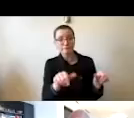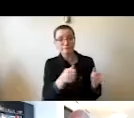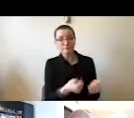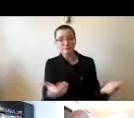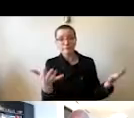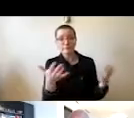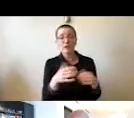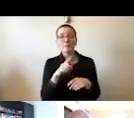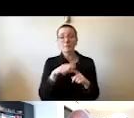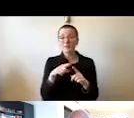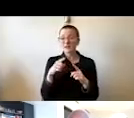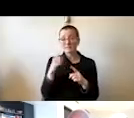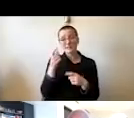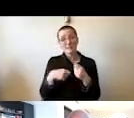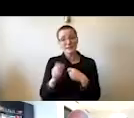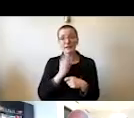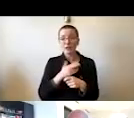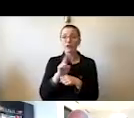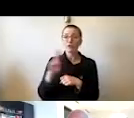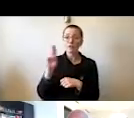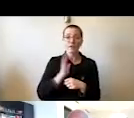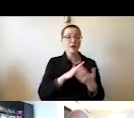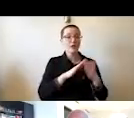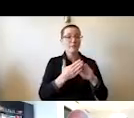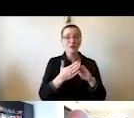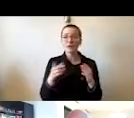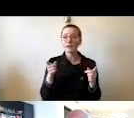and our community chose to boldly show leadership